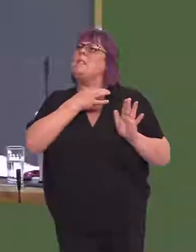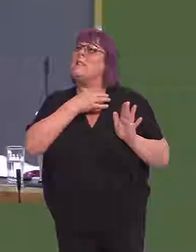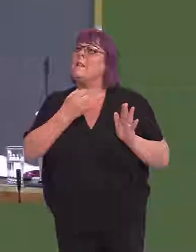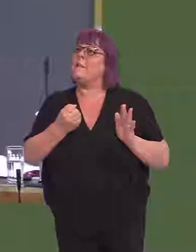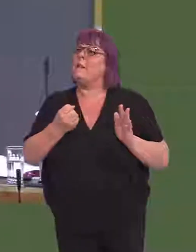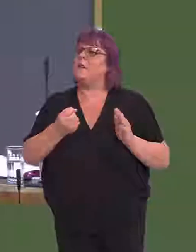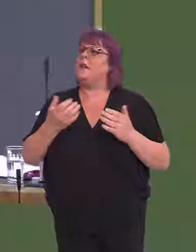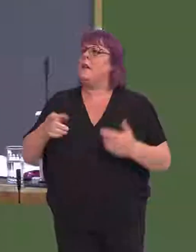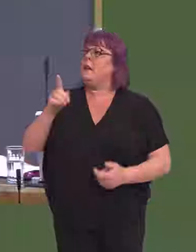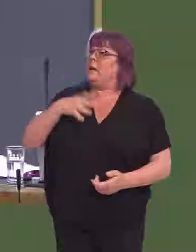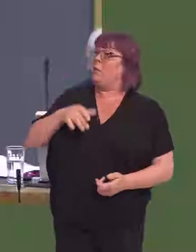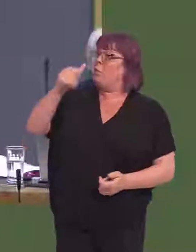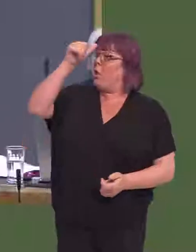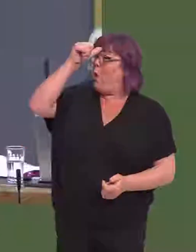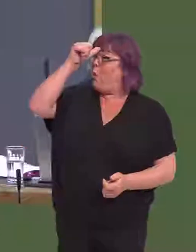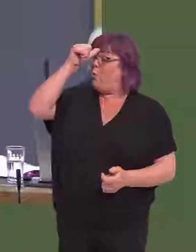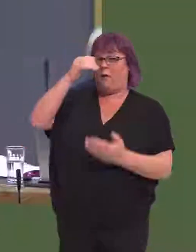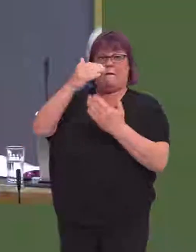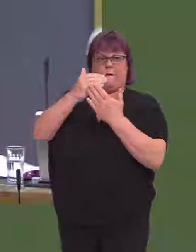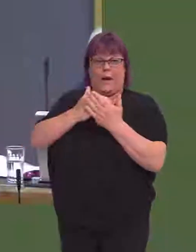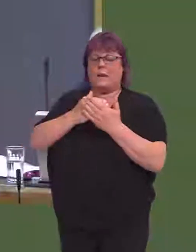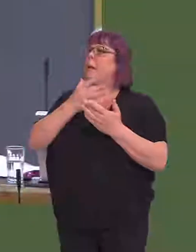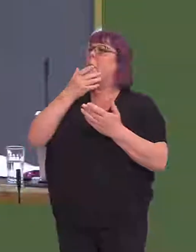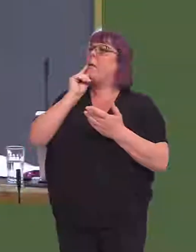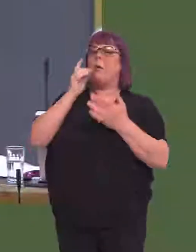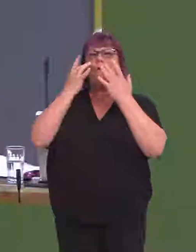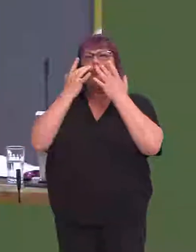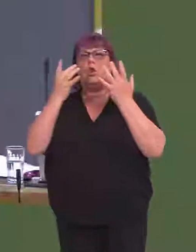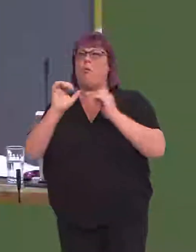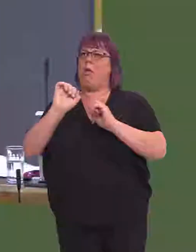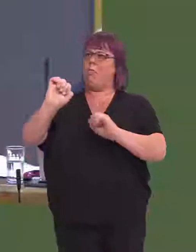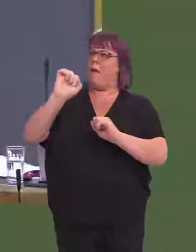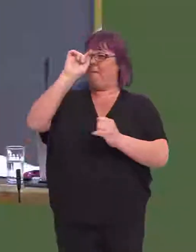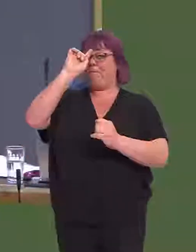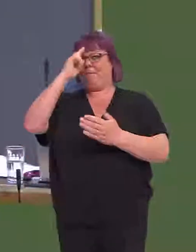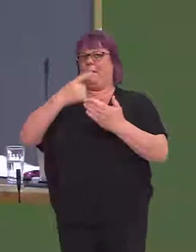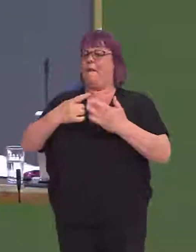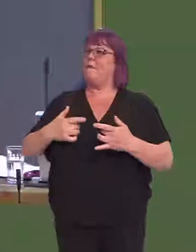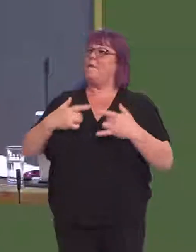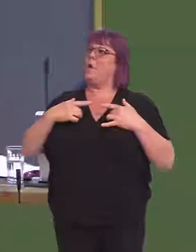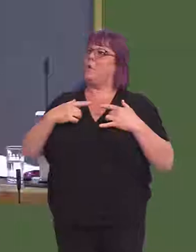So, First Minister, now that you know the facts, now that all the players have shown their hands, what will it be?